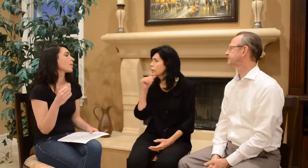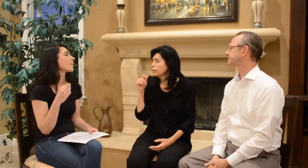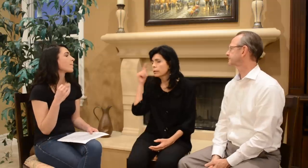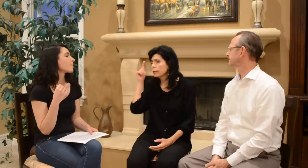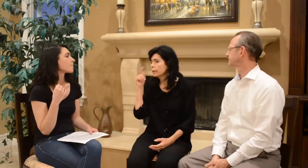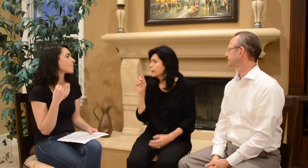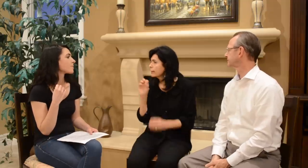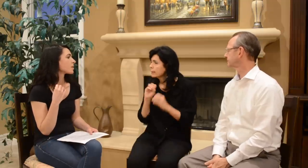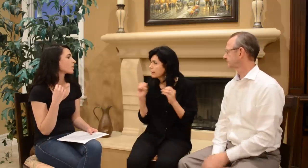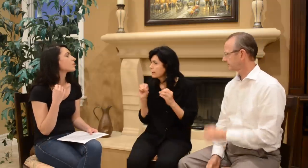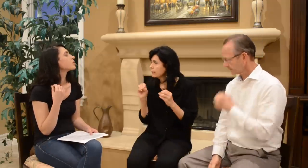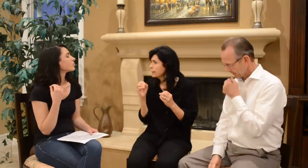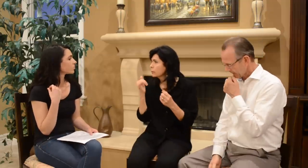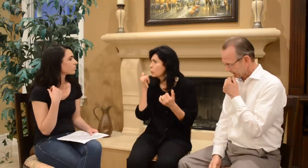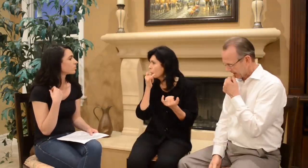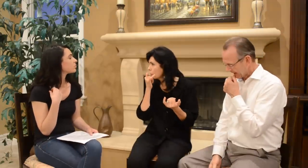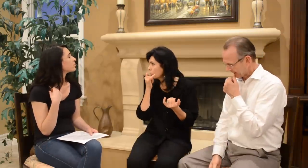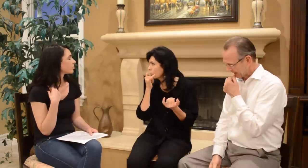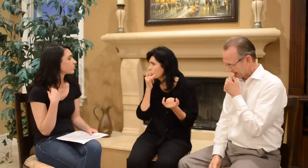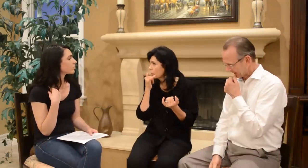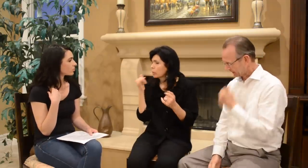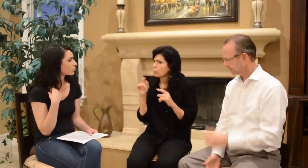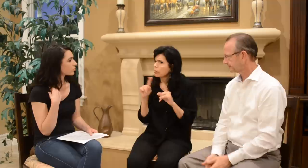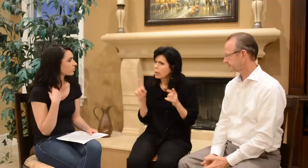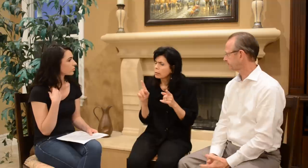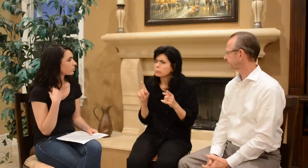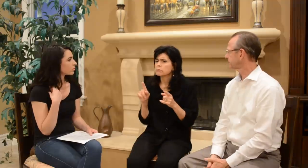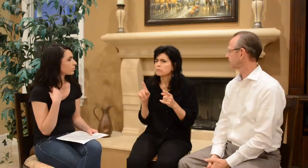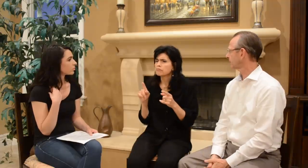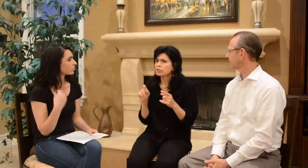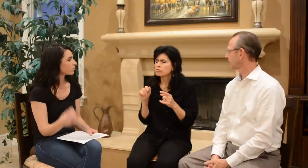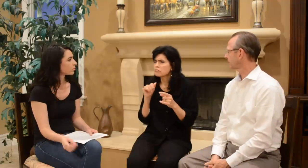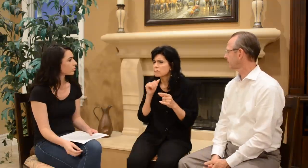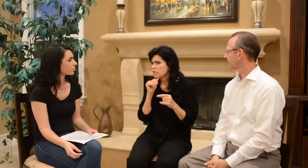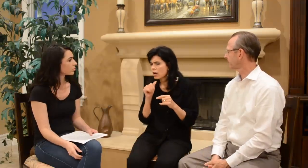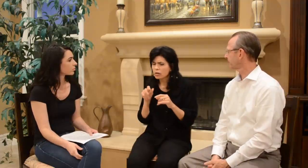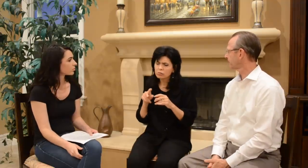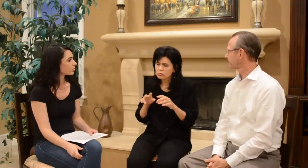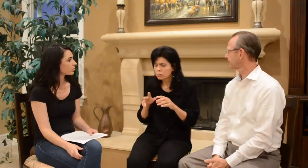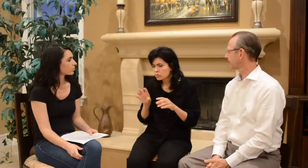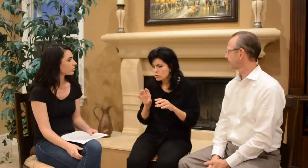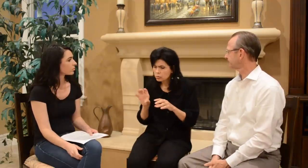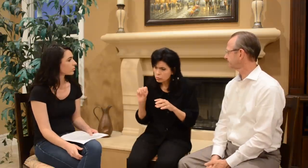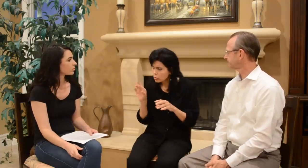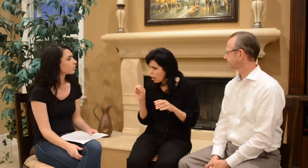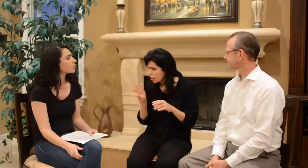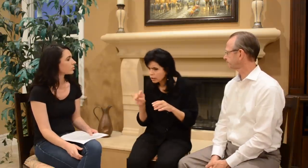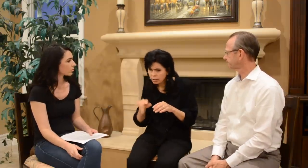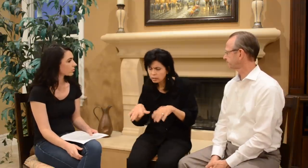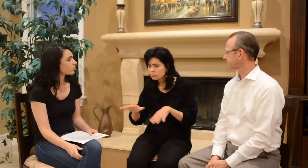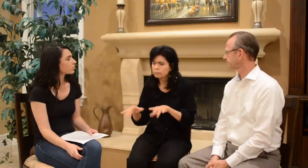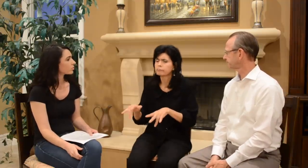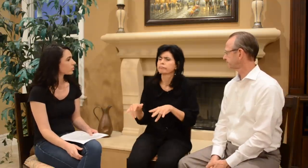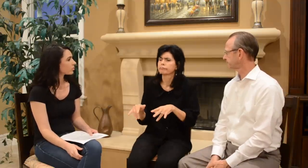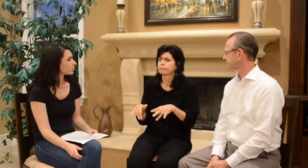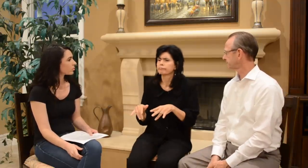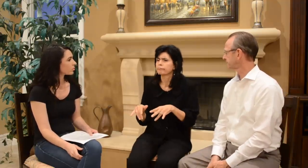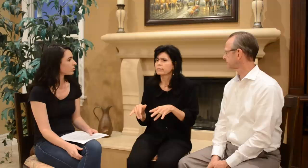Yes- so we didn’t thinking anything wrong. But not crawling,